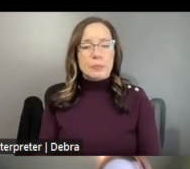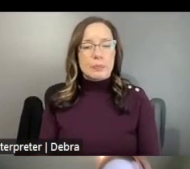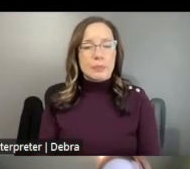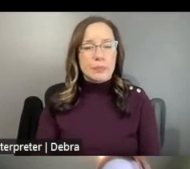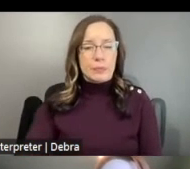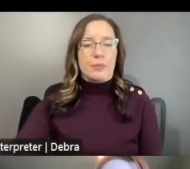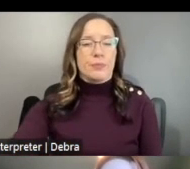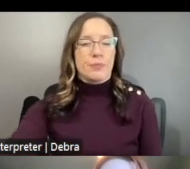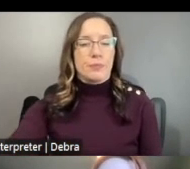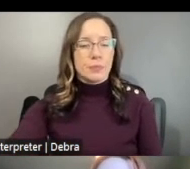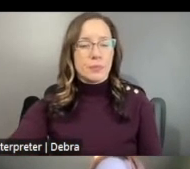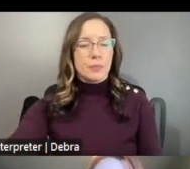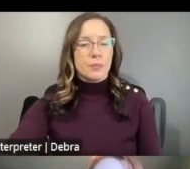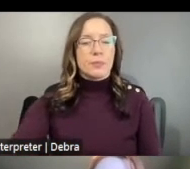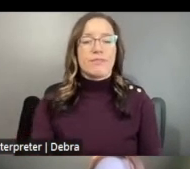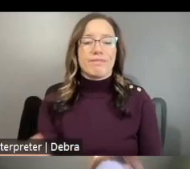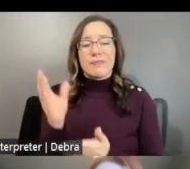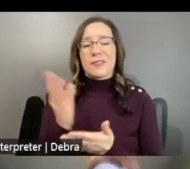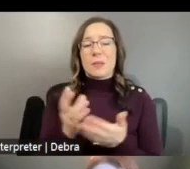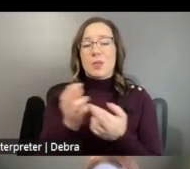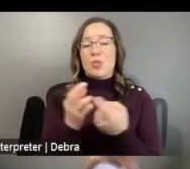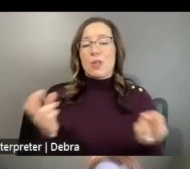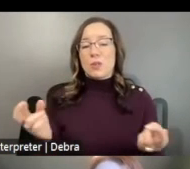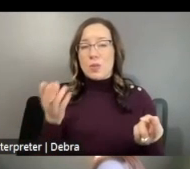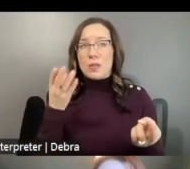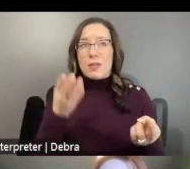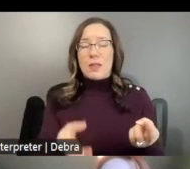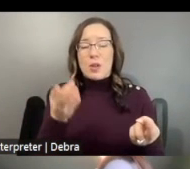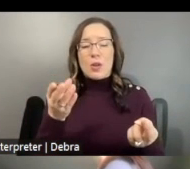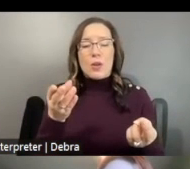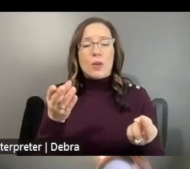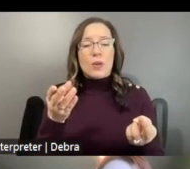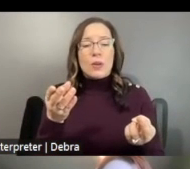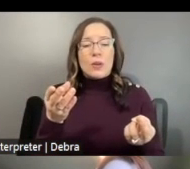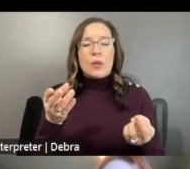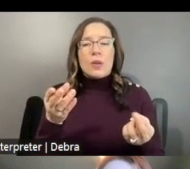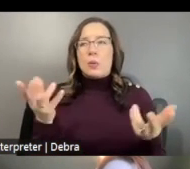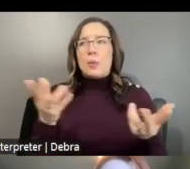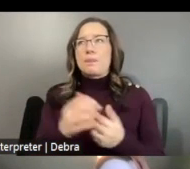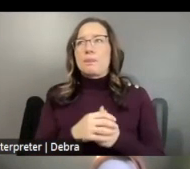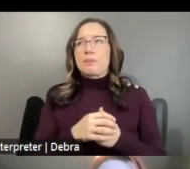SOME OF THE RESOURCES THAT YOU'LL FIND ON THE APPLICANT RESOURCES PAGE INCLUDE AN APPLICATION